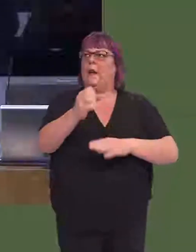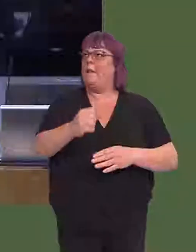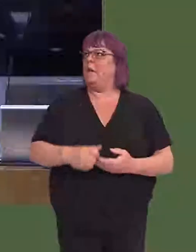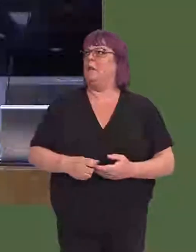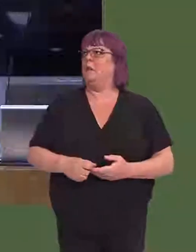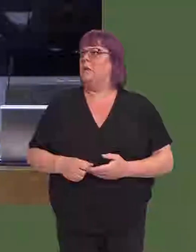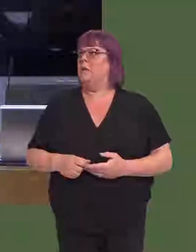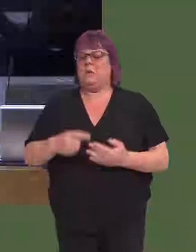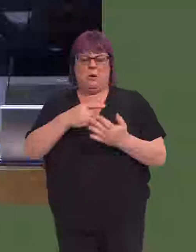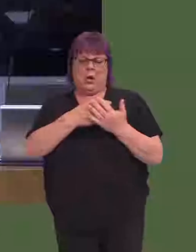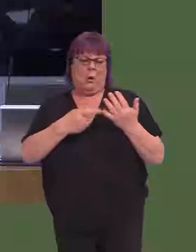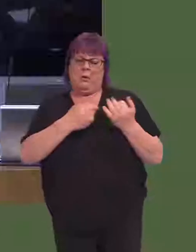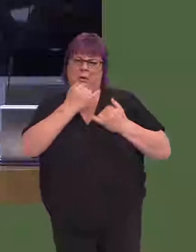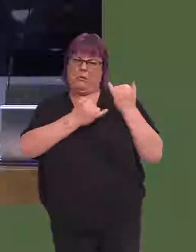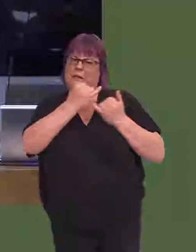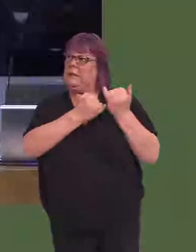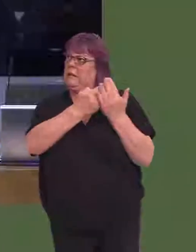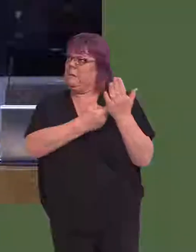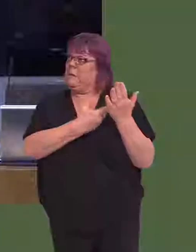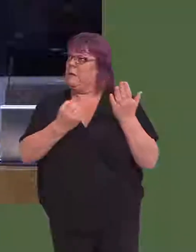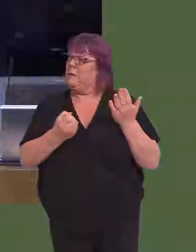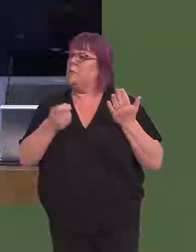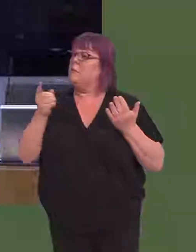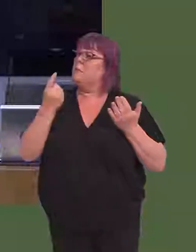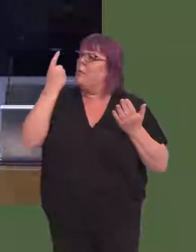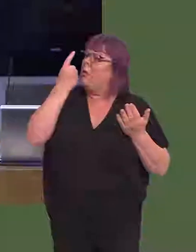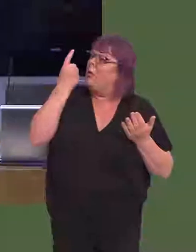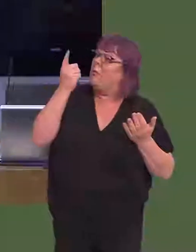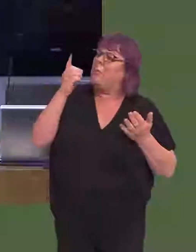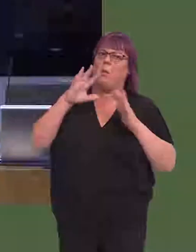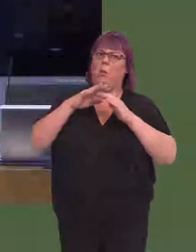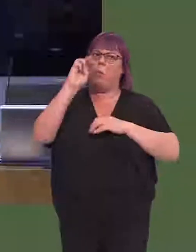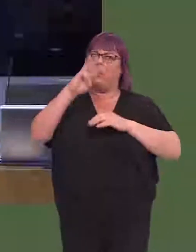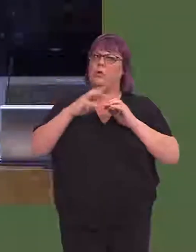Given that continued indictment, is there not a case for the Welsh Government getting